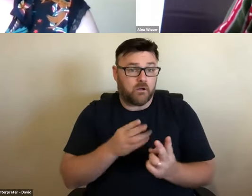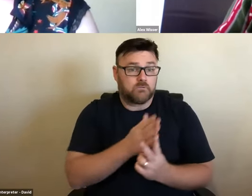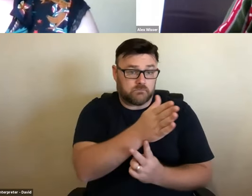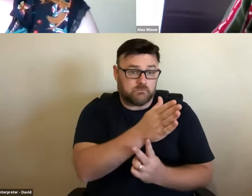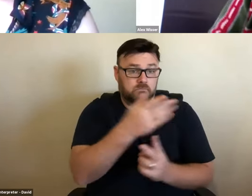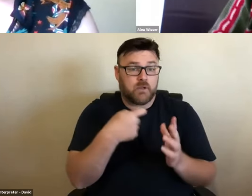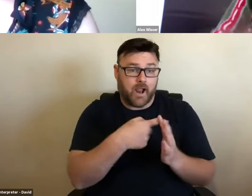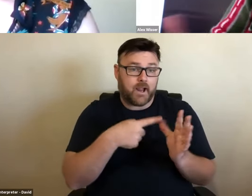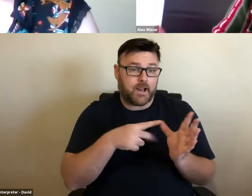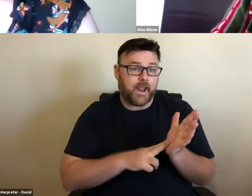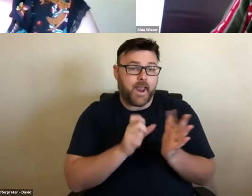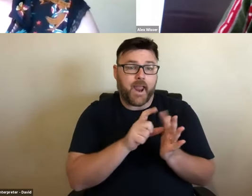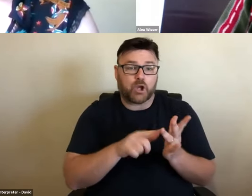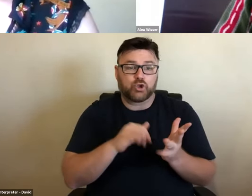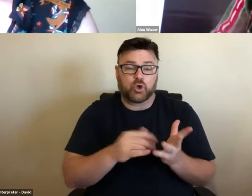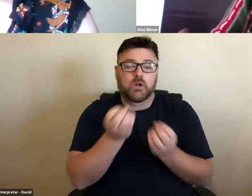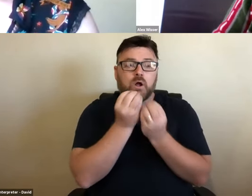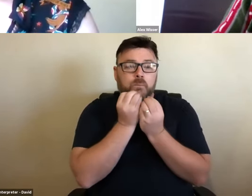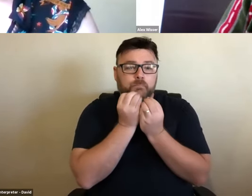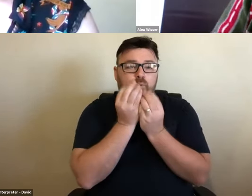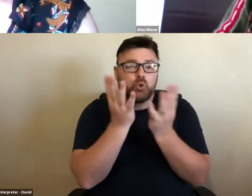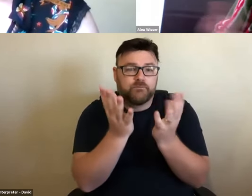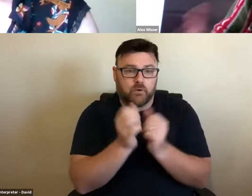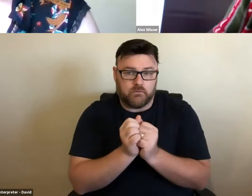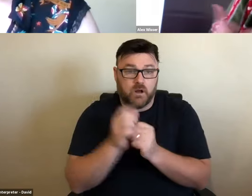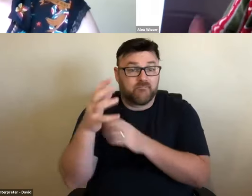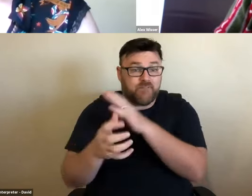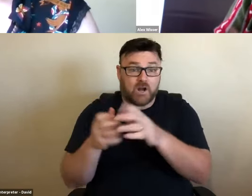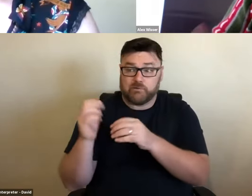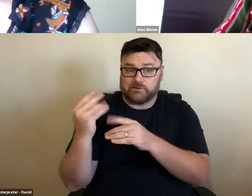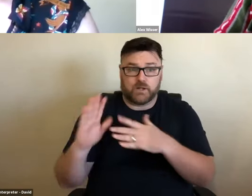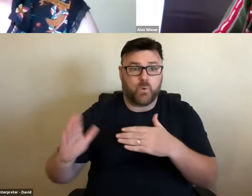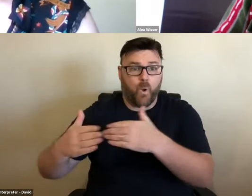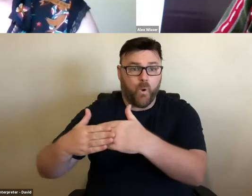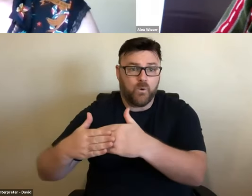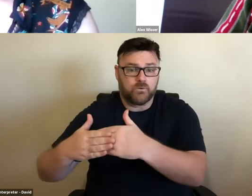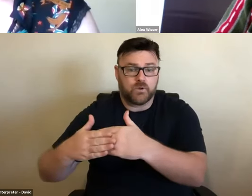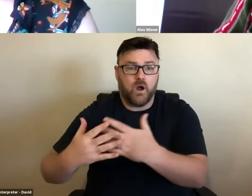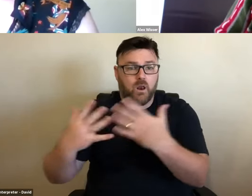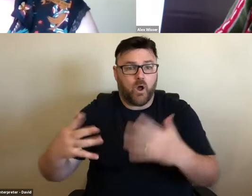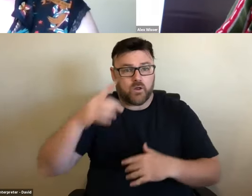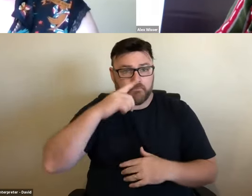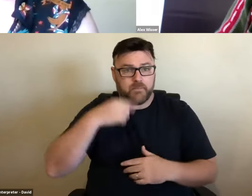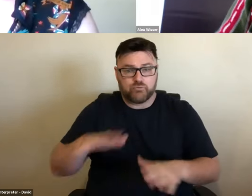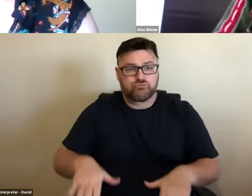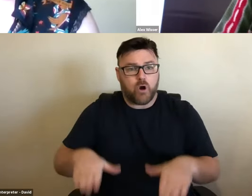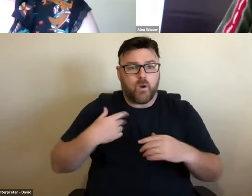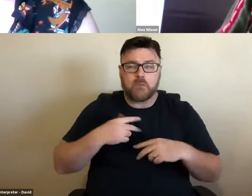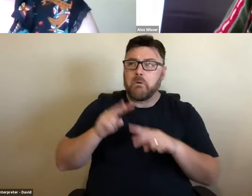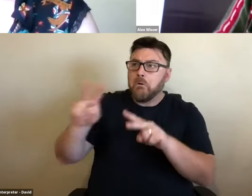The works had just closed and I think it was just - you know, you grow up thinking of your town as a dirty old town. I know, the kids